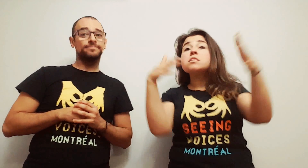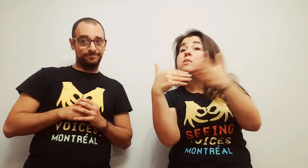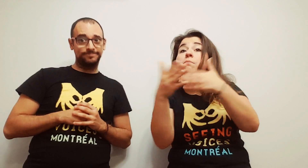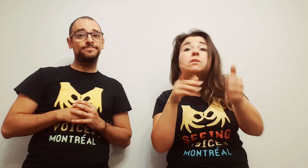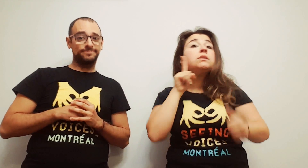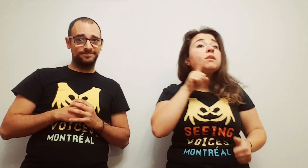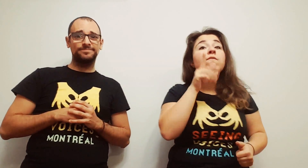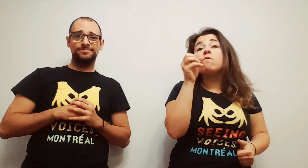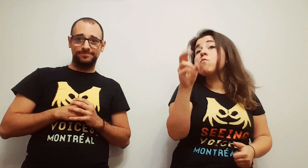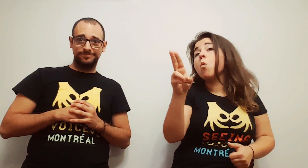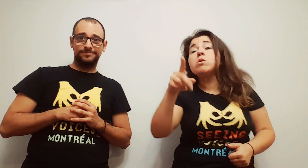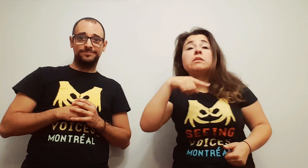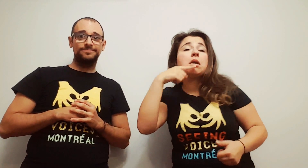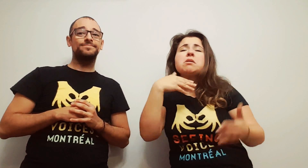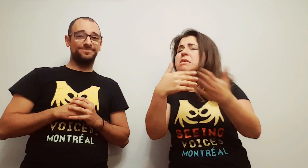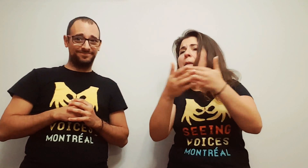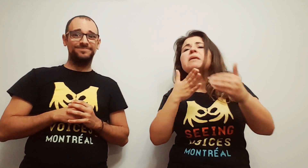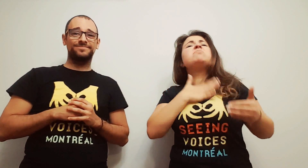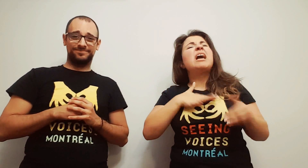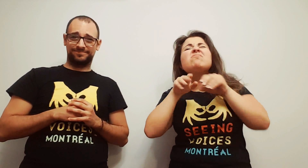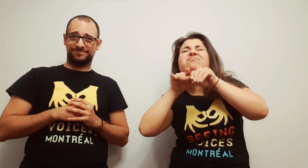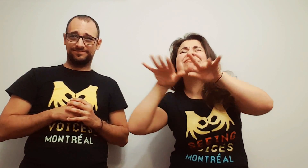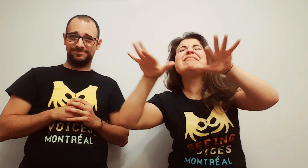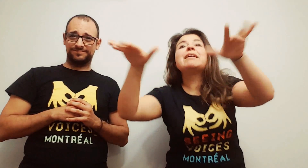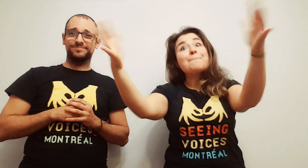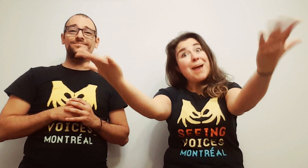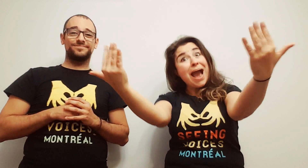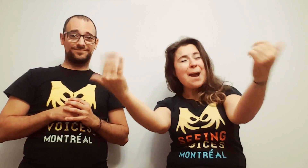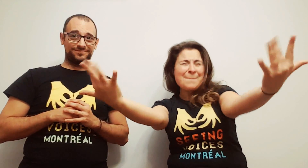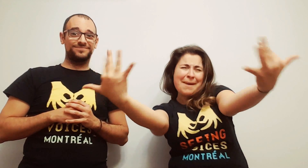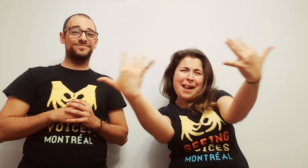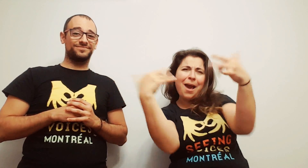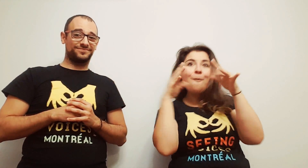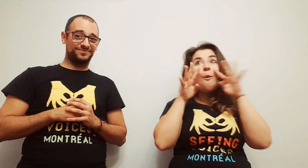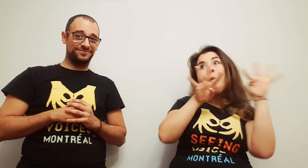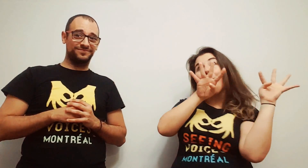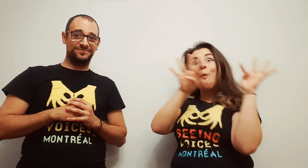It doesn't matter if you are Deaf or hearing, grab your friends!